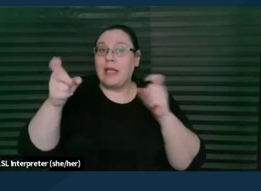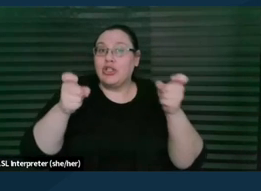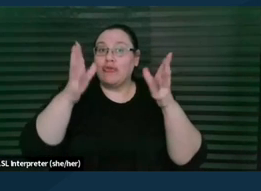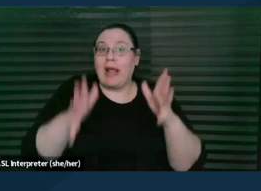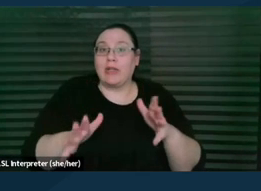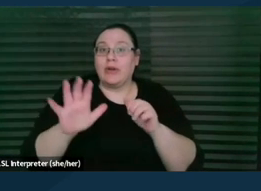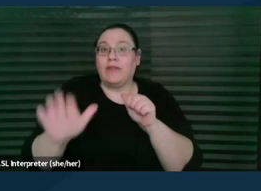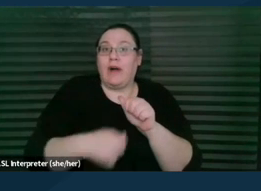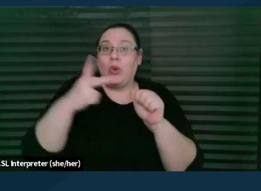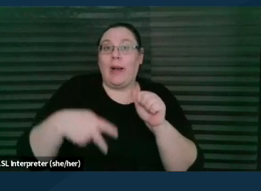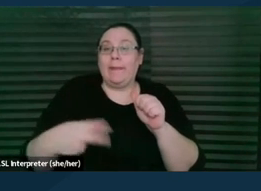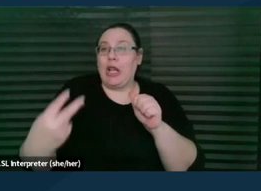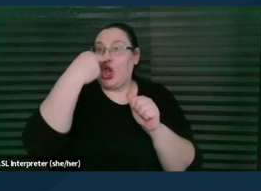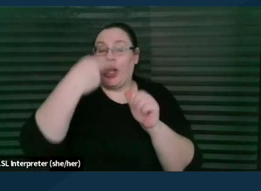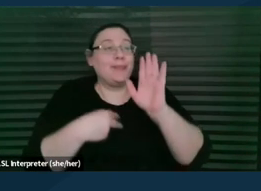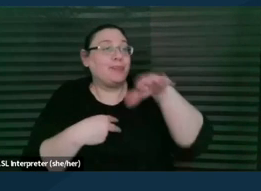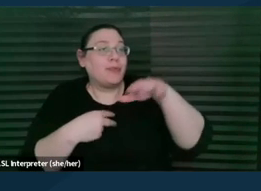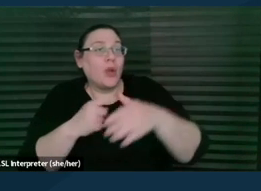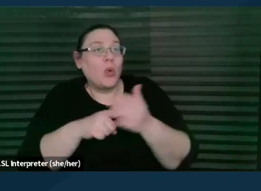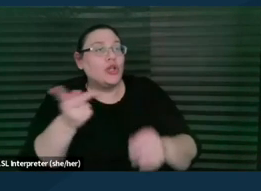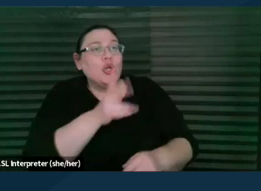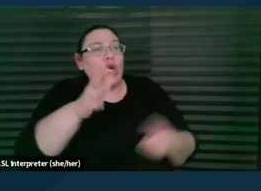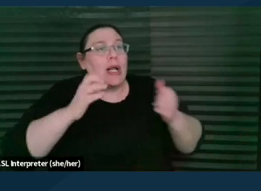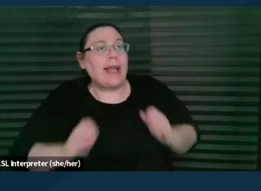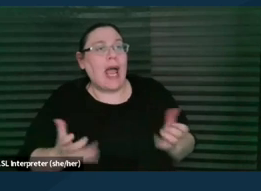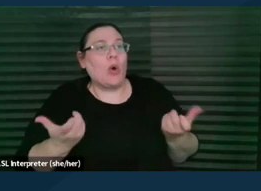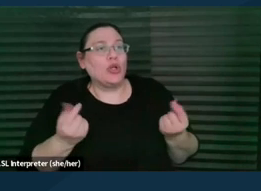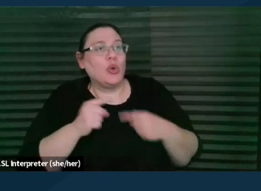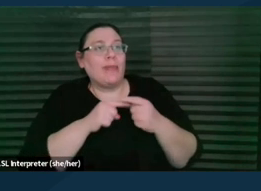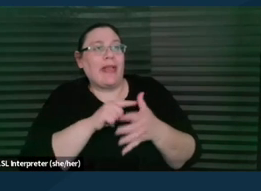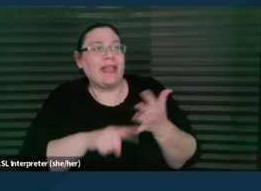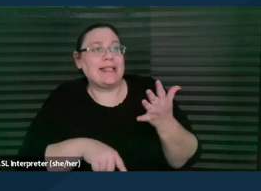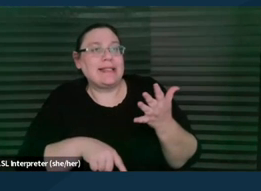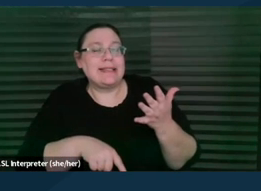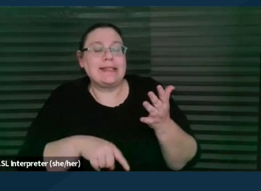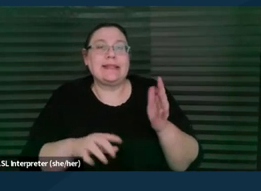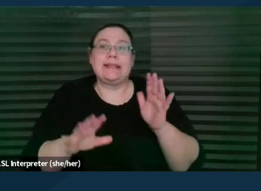"What do you and your client want to do about X, Y, and Z?" So it's just really important to remember that